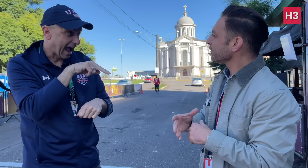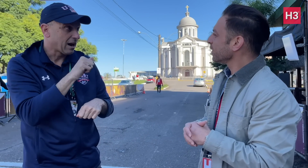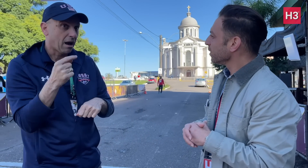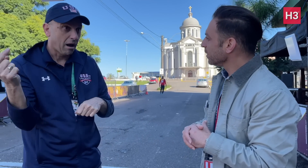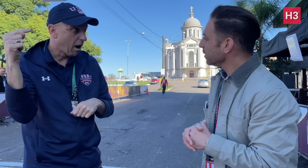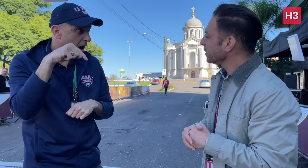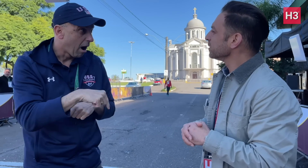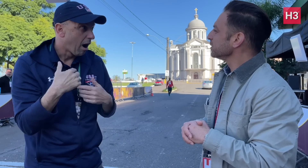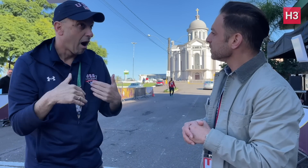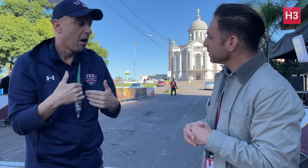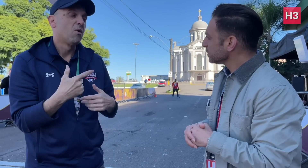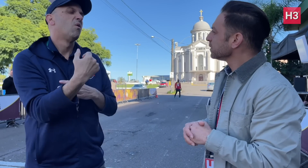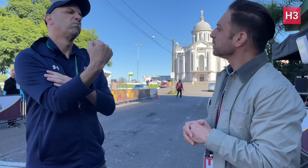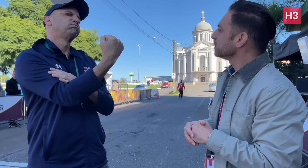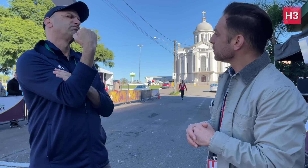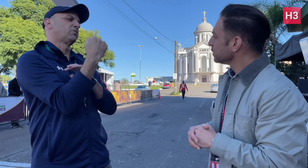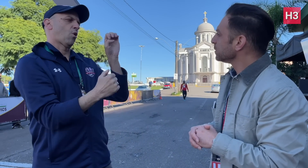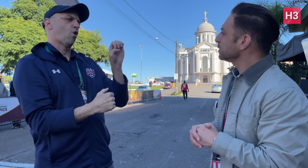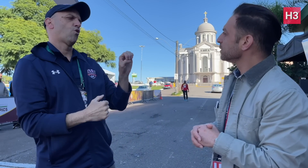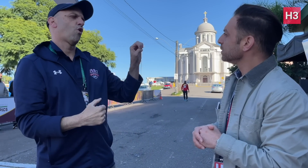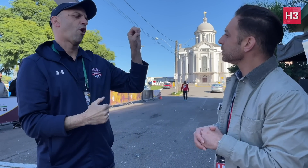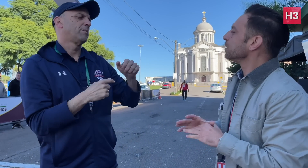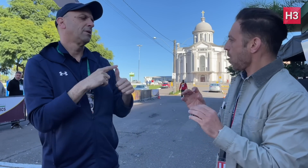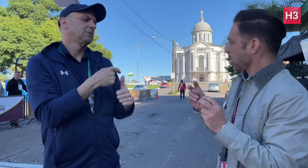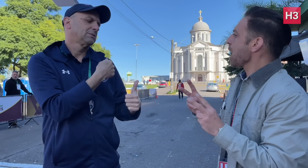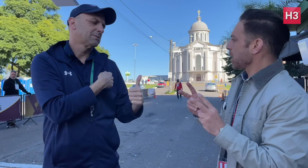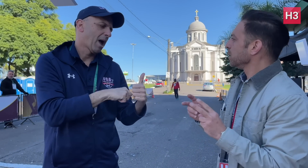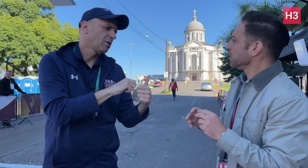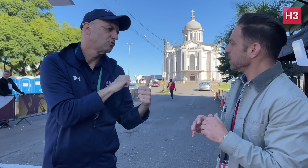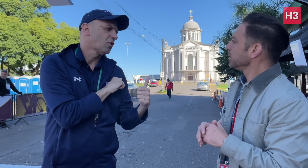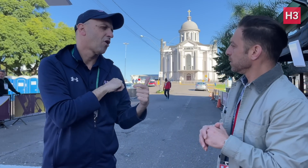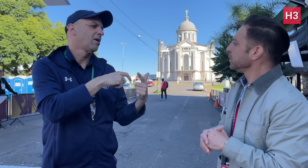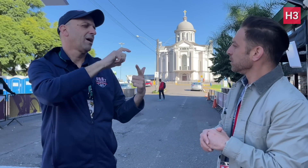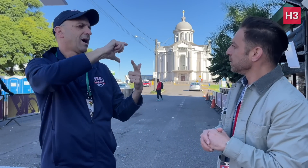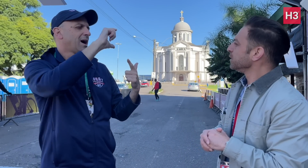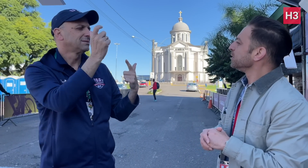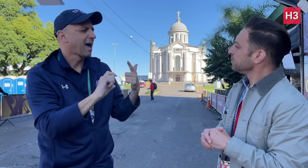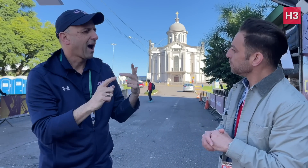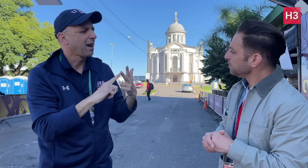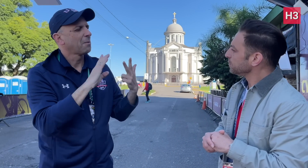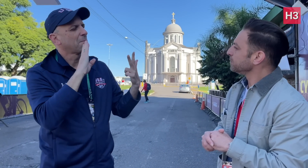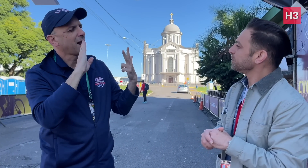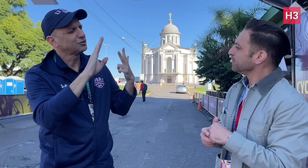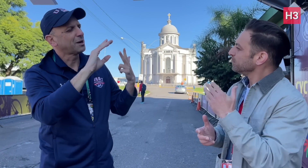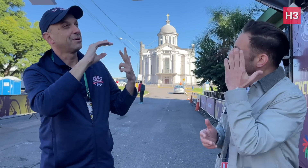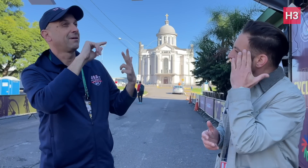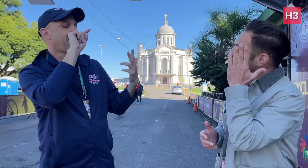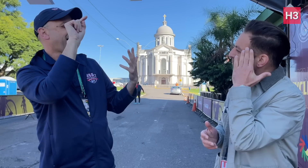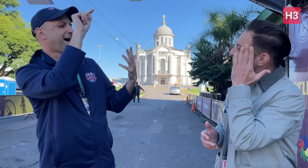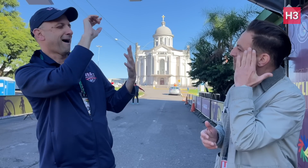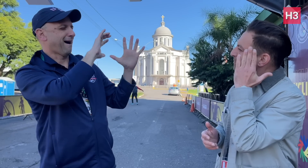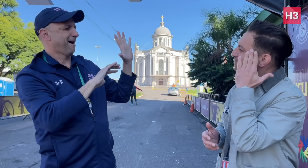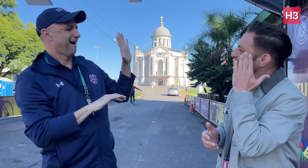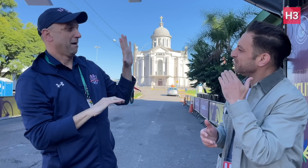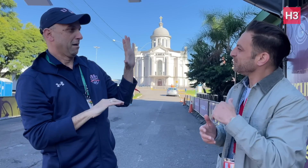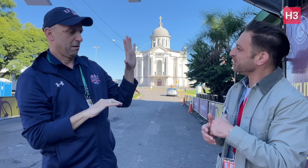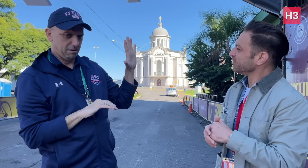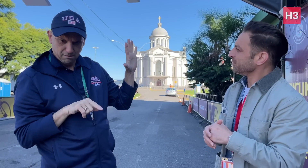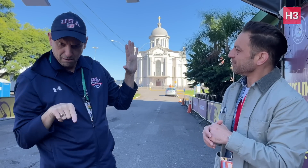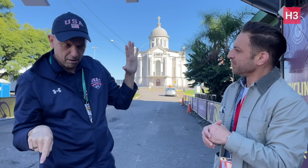Spain, Italy, Belgium, etc., but those new countries definitely show